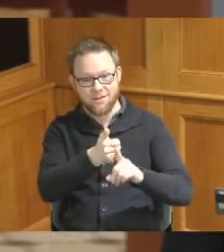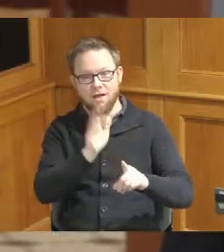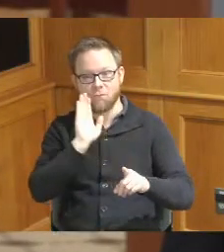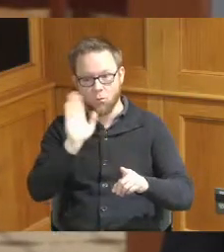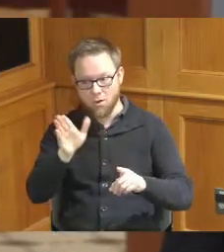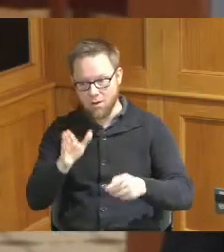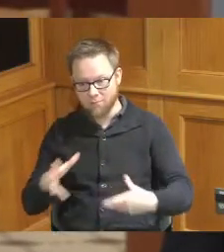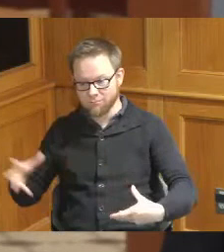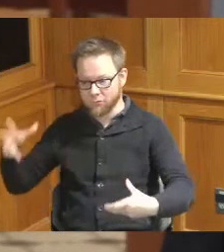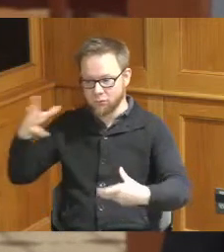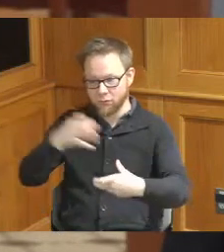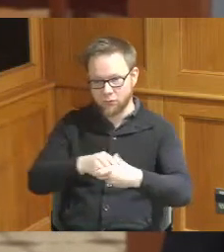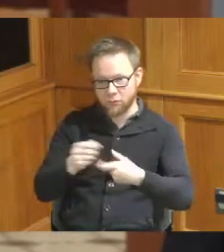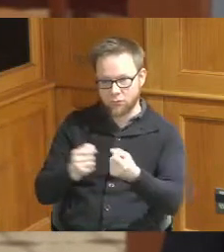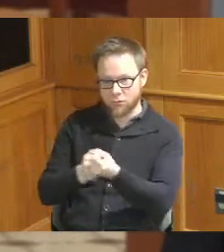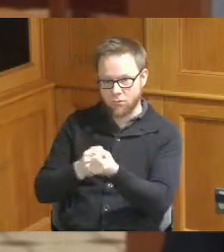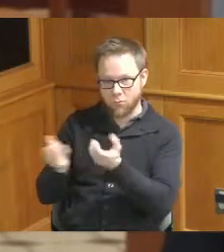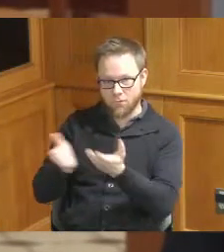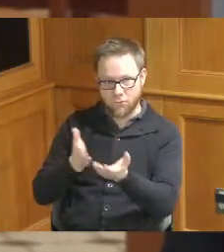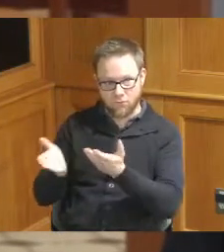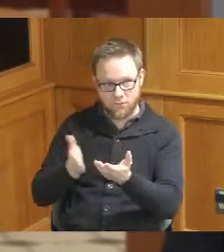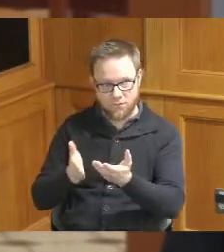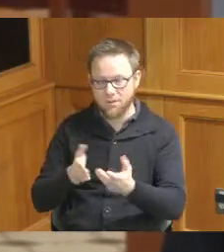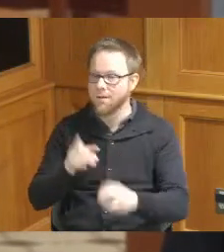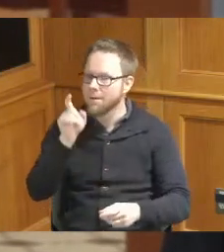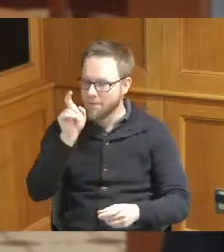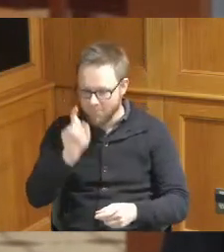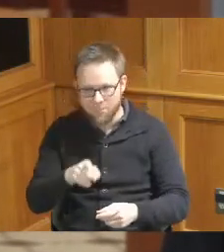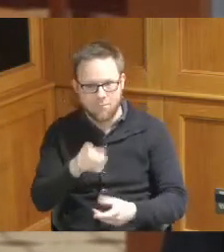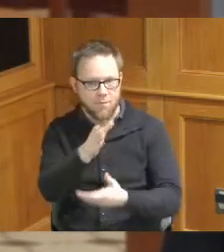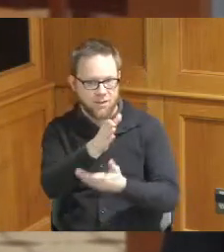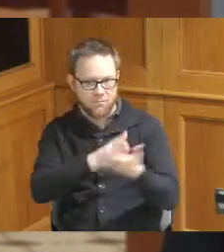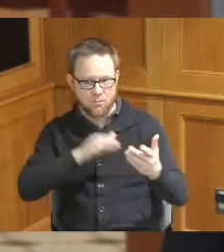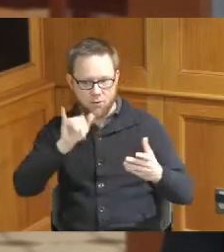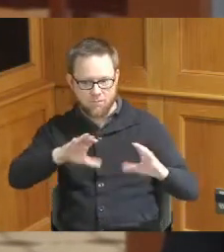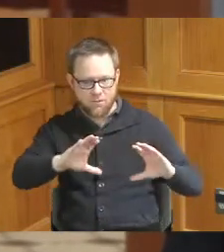have well that will have them they have to be included in the package like they apply they have